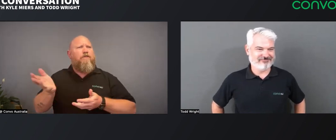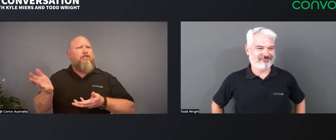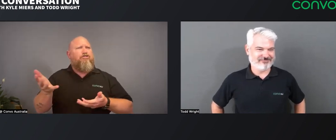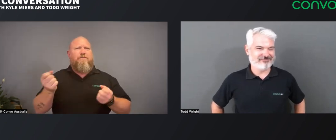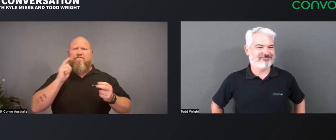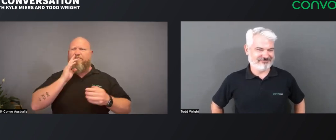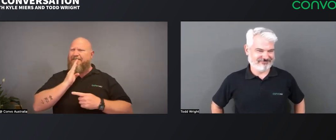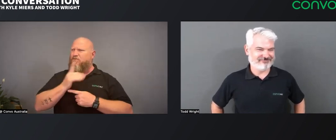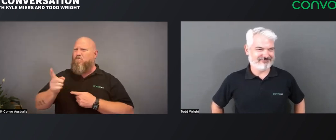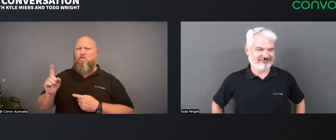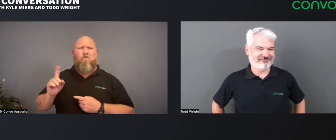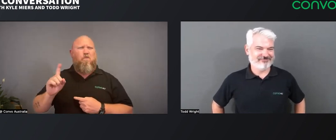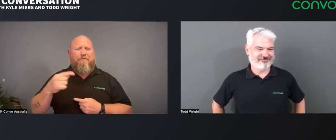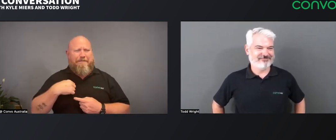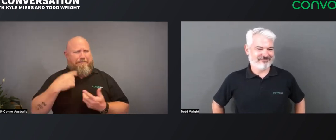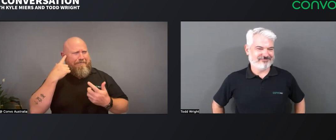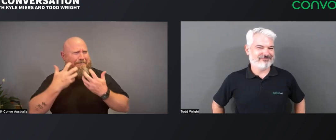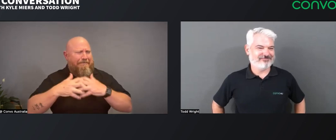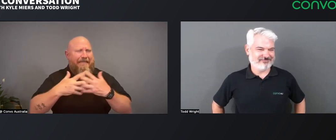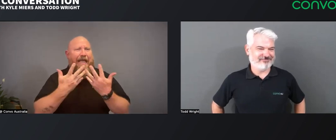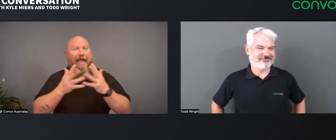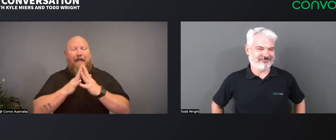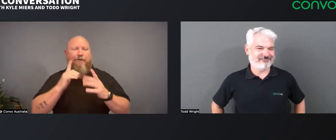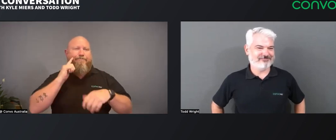and it occurred to me what was missing was meaningful conversations